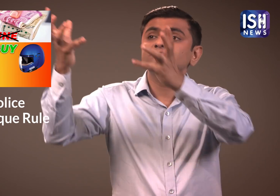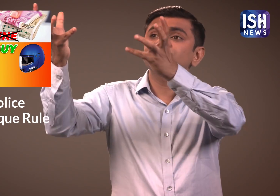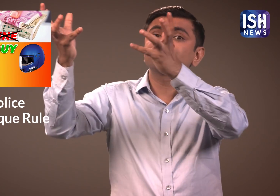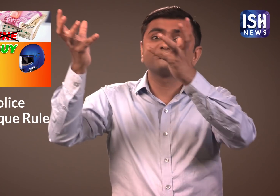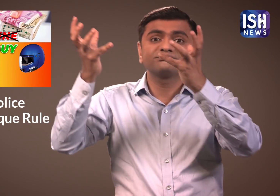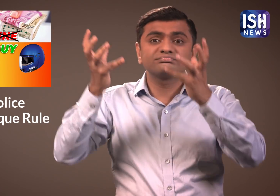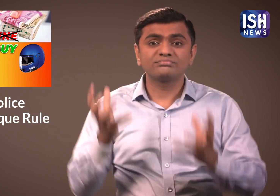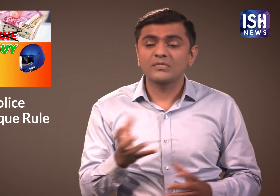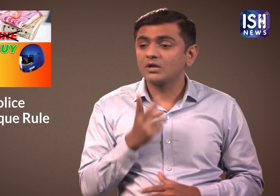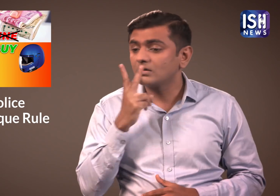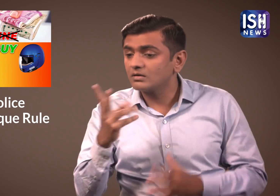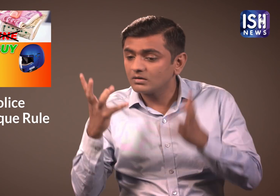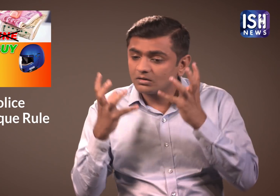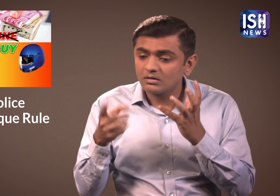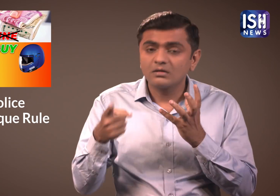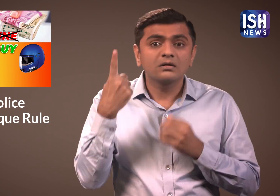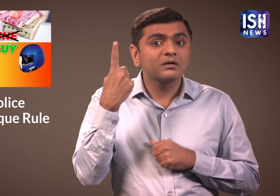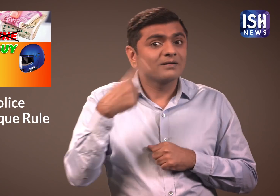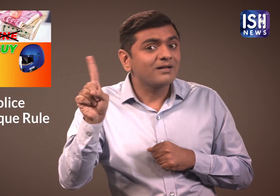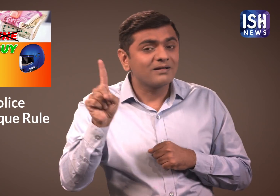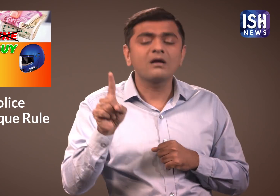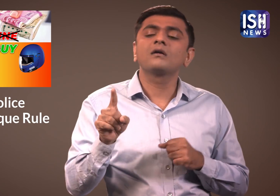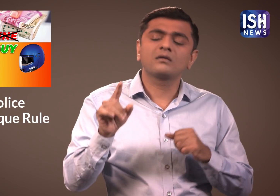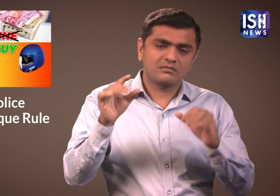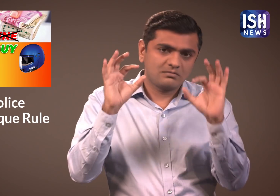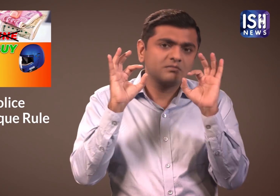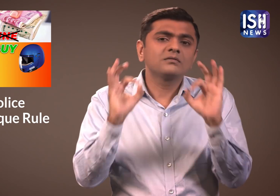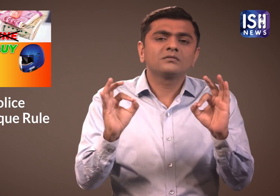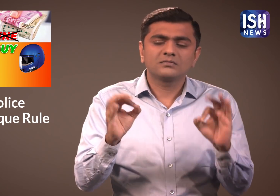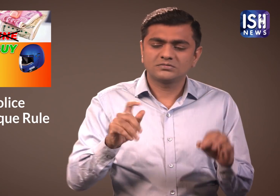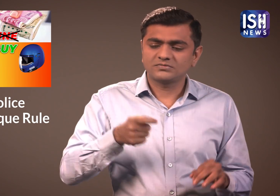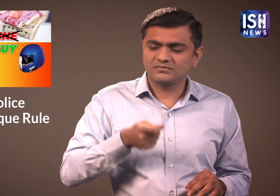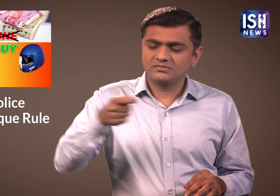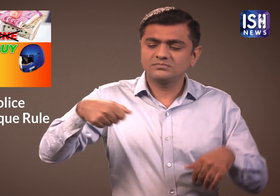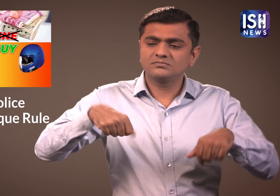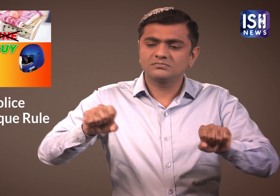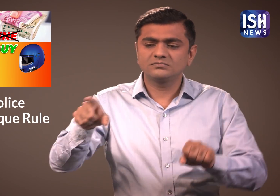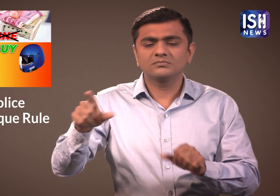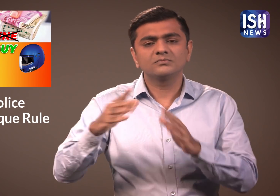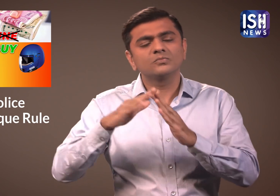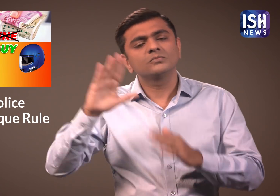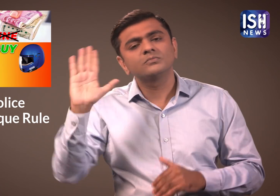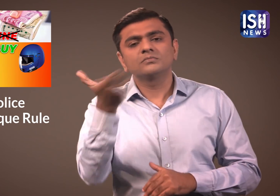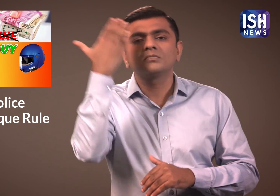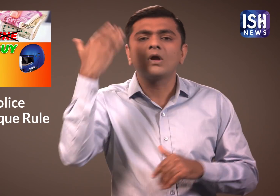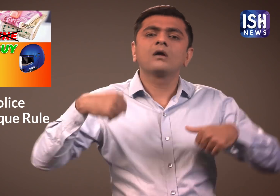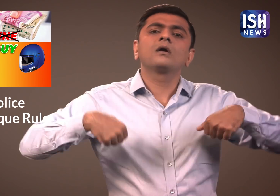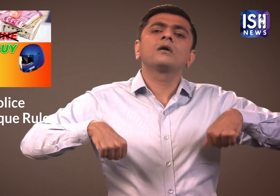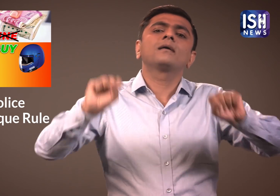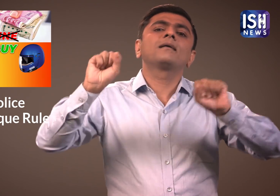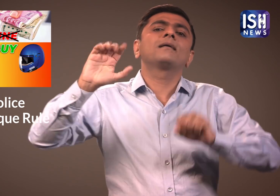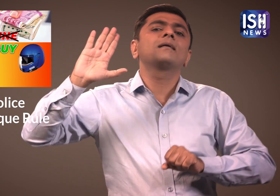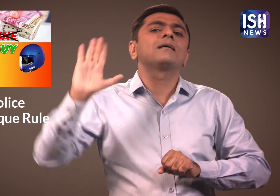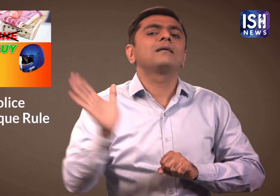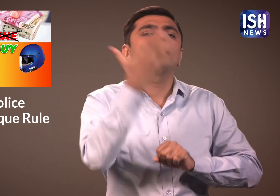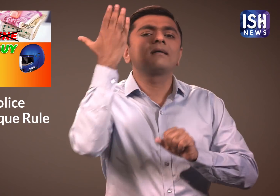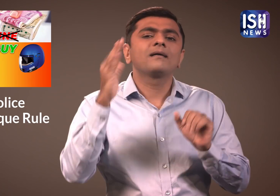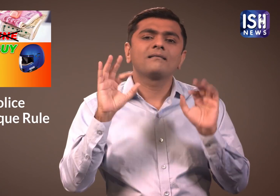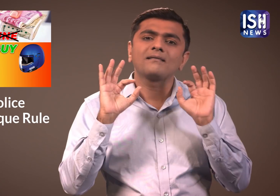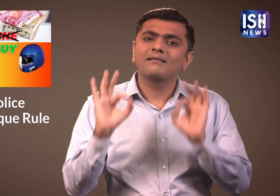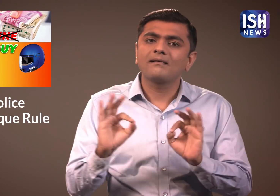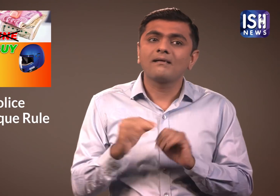Once the police sees the helmet, they will return the keys of their two-wheeler.